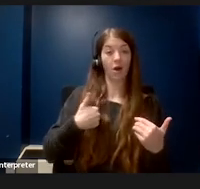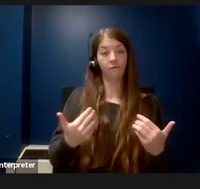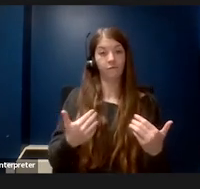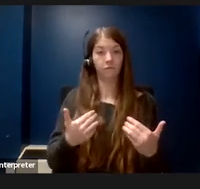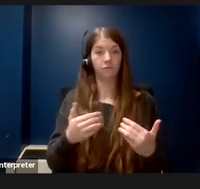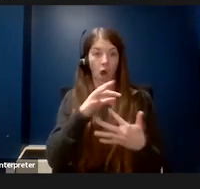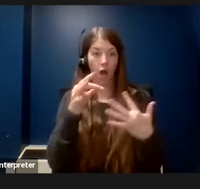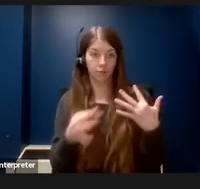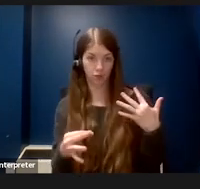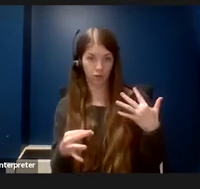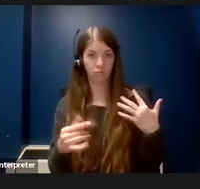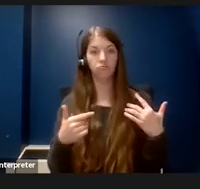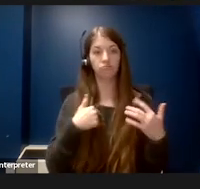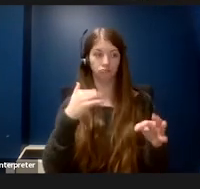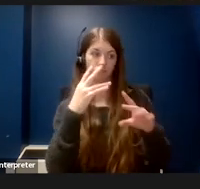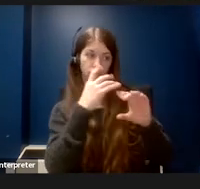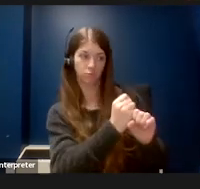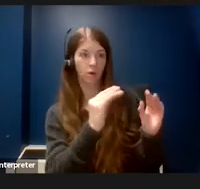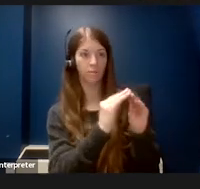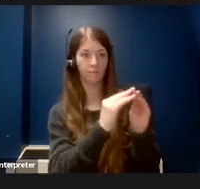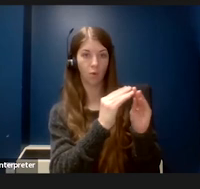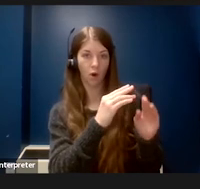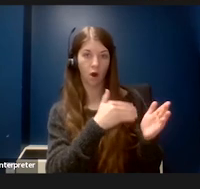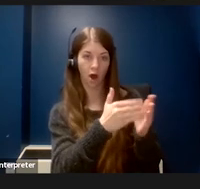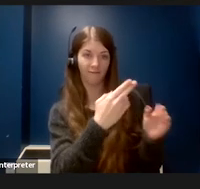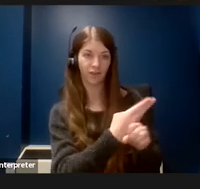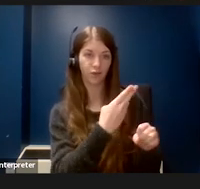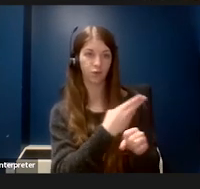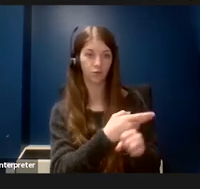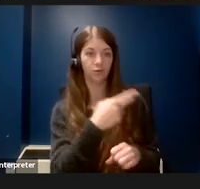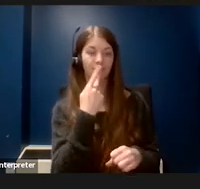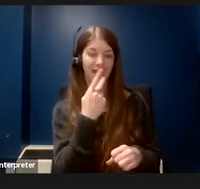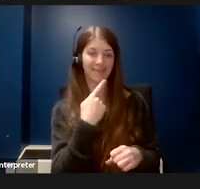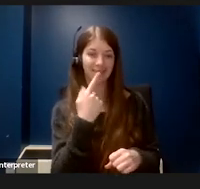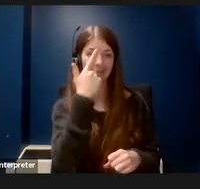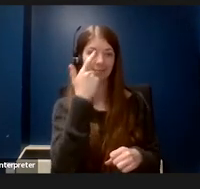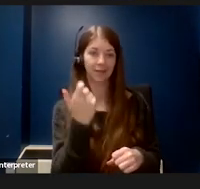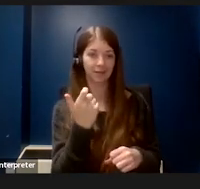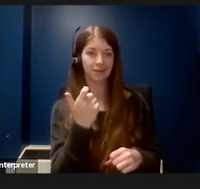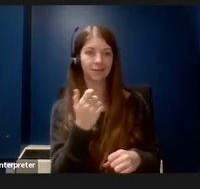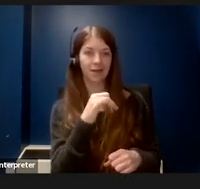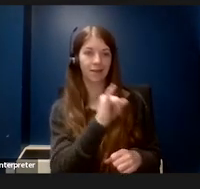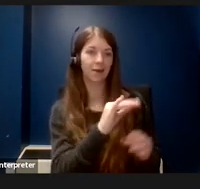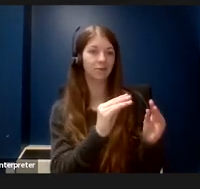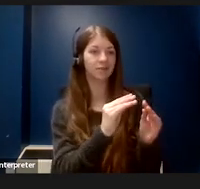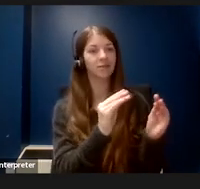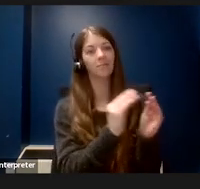weight, the graduations were oftentimes raised, and so they were easier to grip and I didn't have to worry about breaking them.